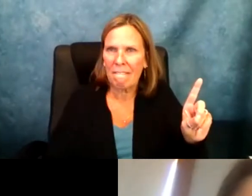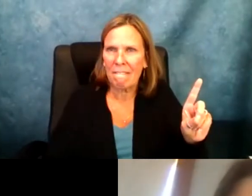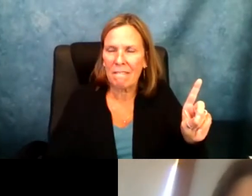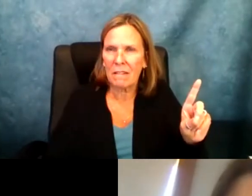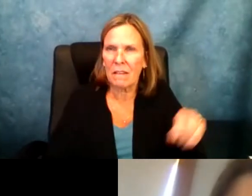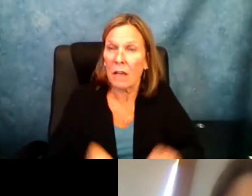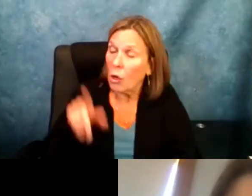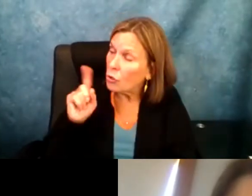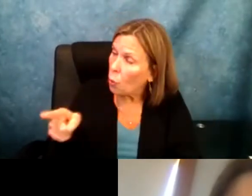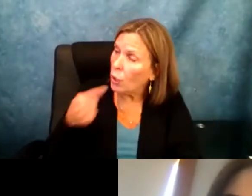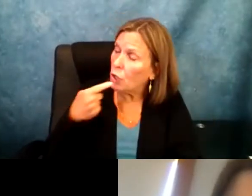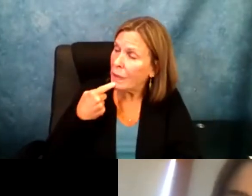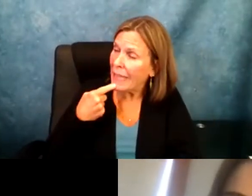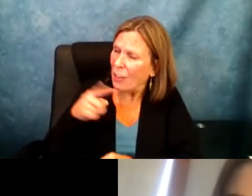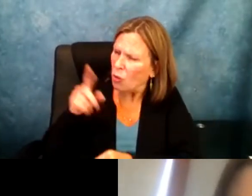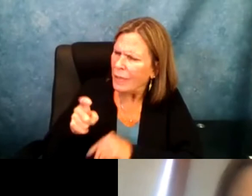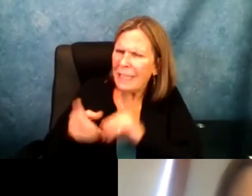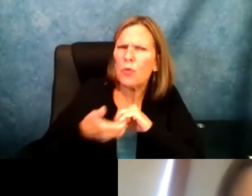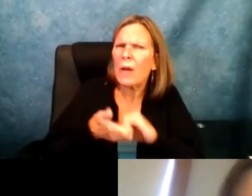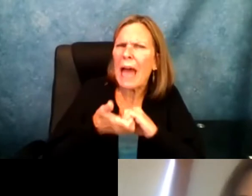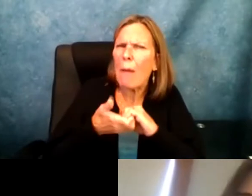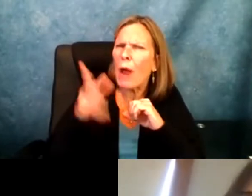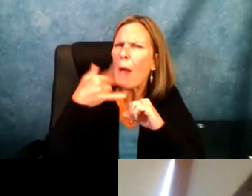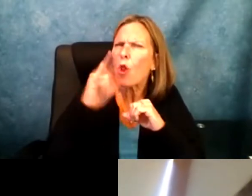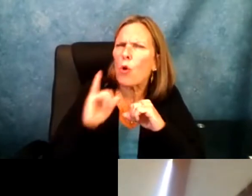the sentiment of